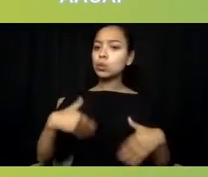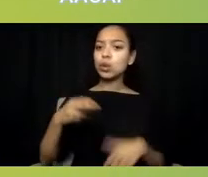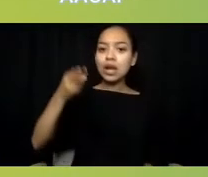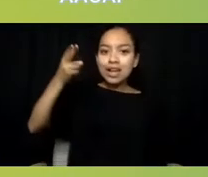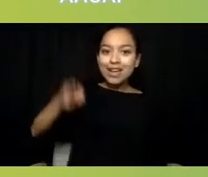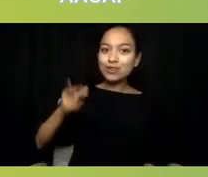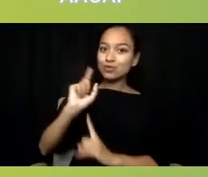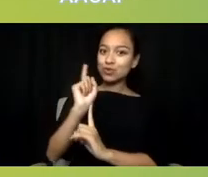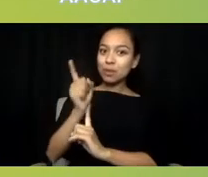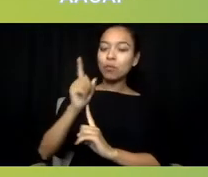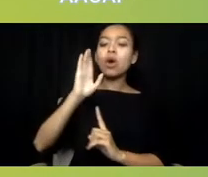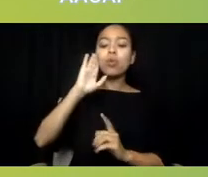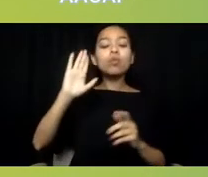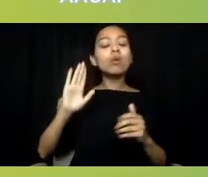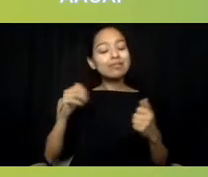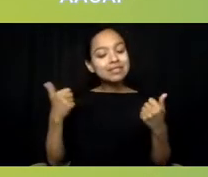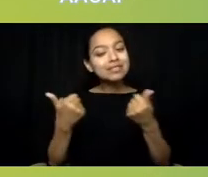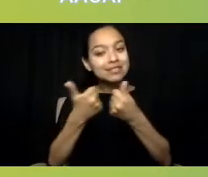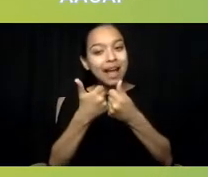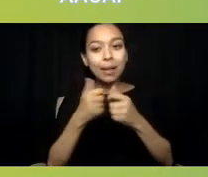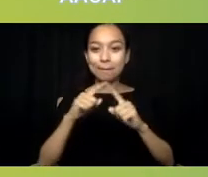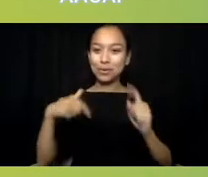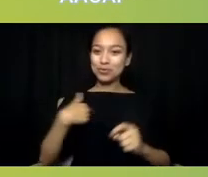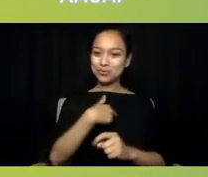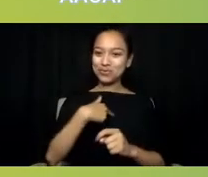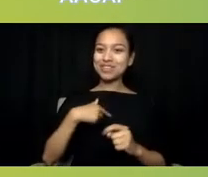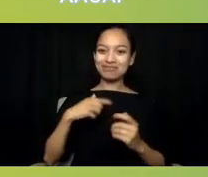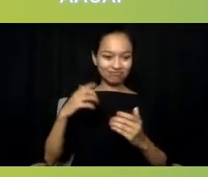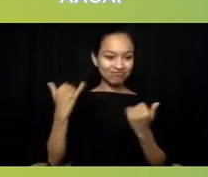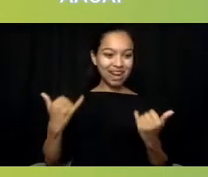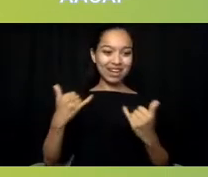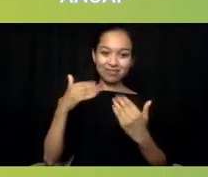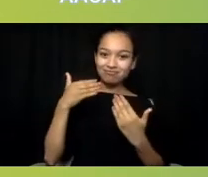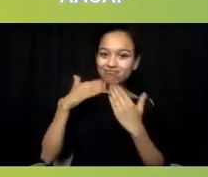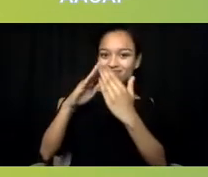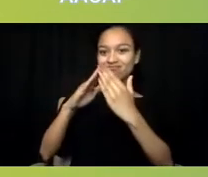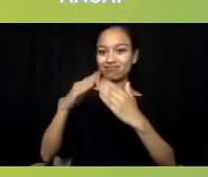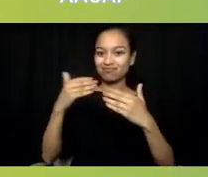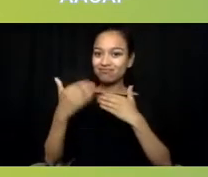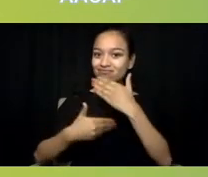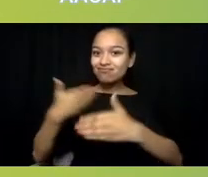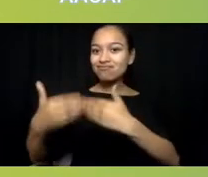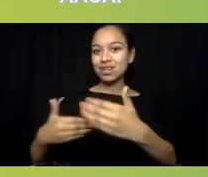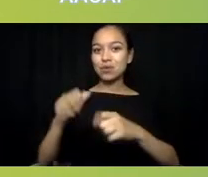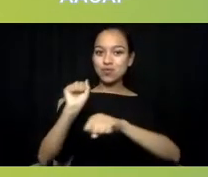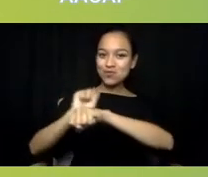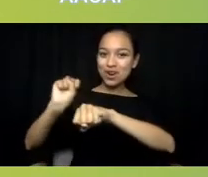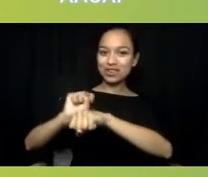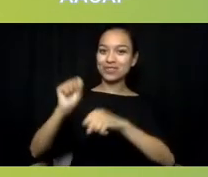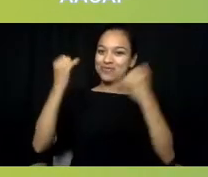but we're working at this right now, which is when we should be doing it.